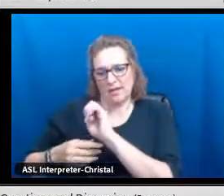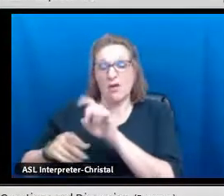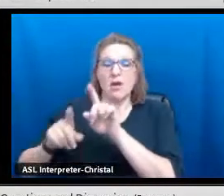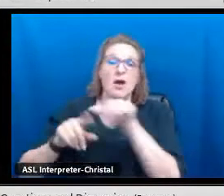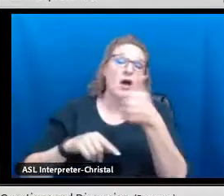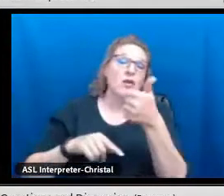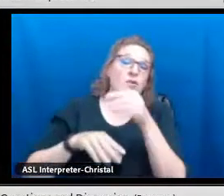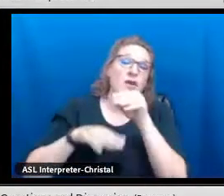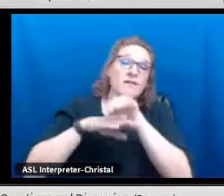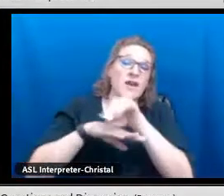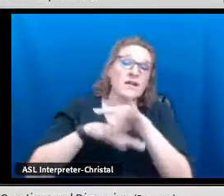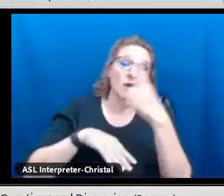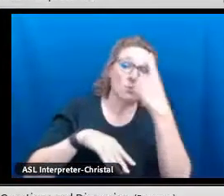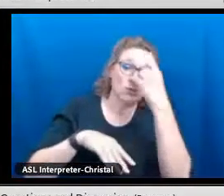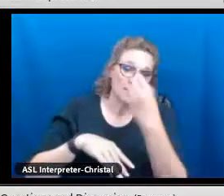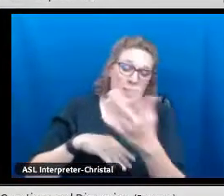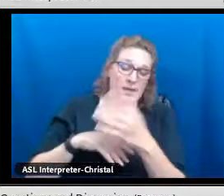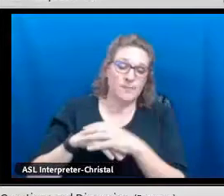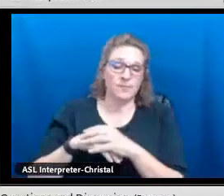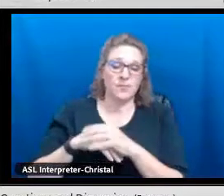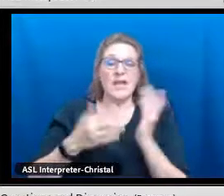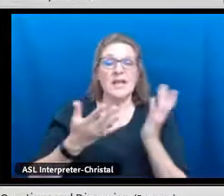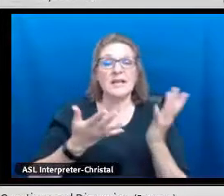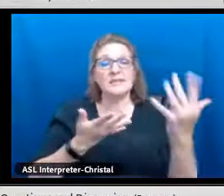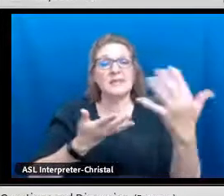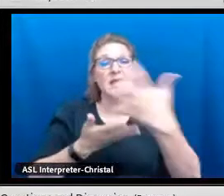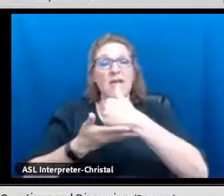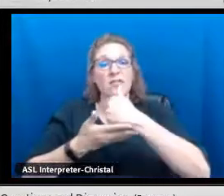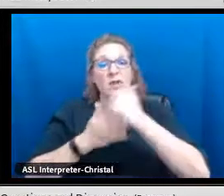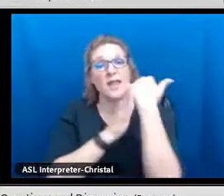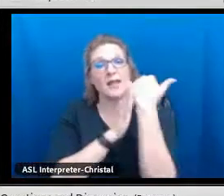that would really take that burden off of the school sites.